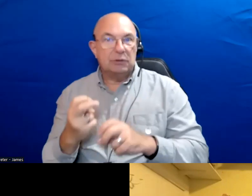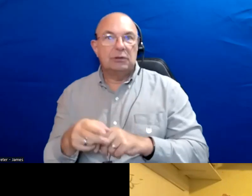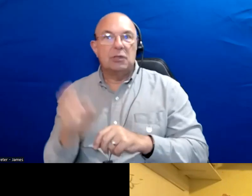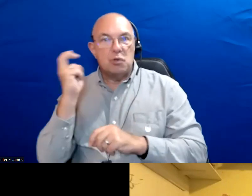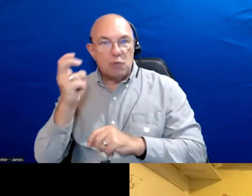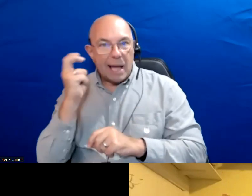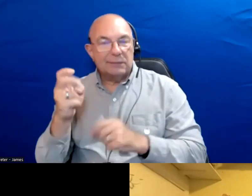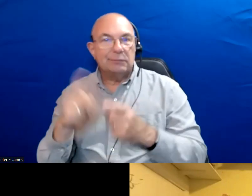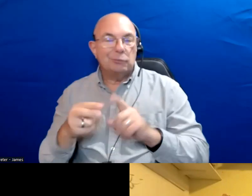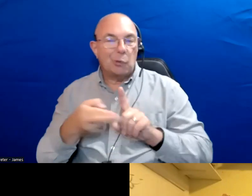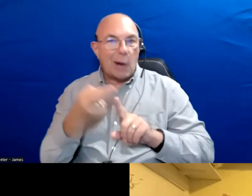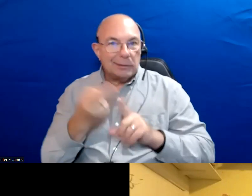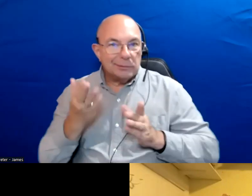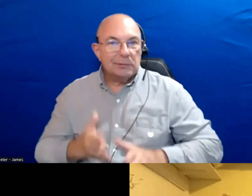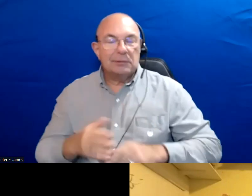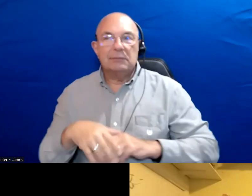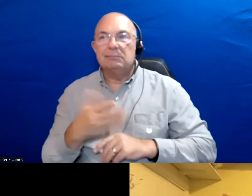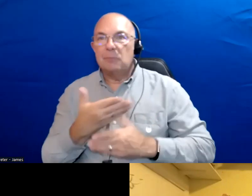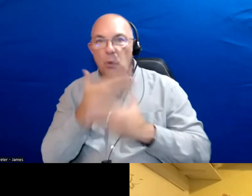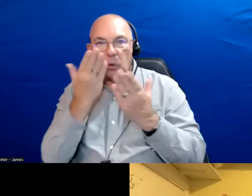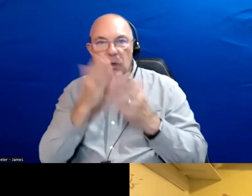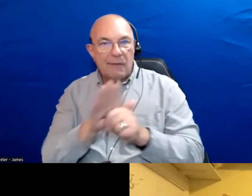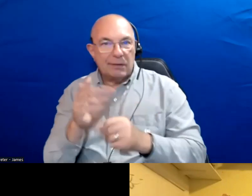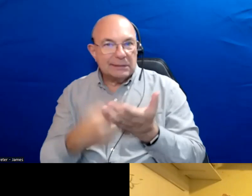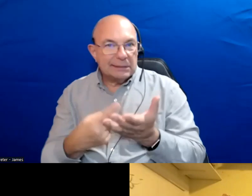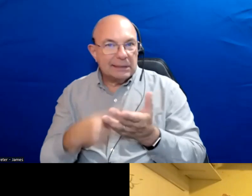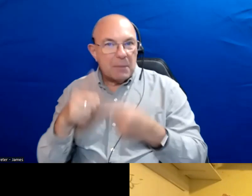facing renters and around the lack of conversation around climate.